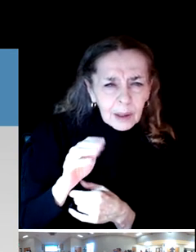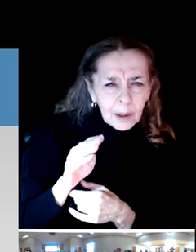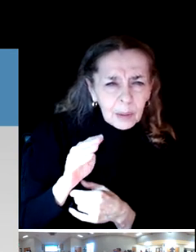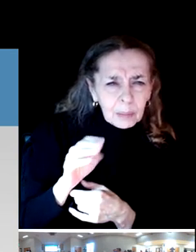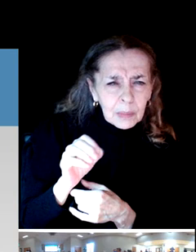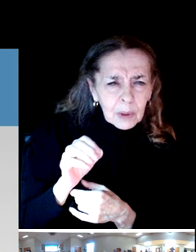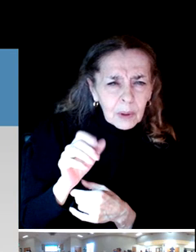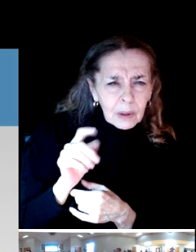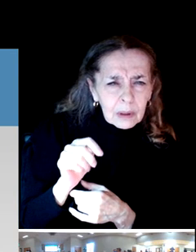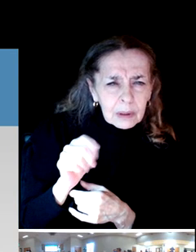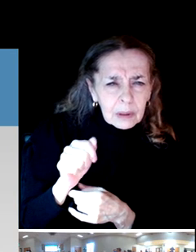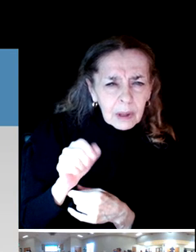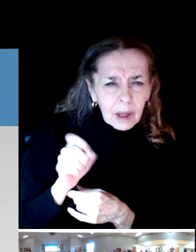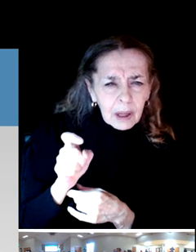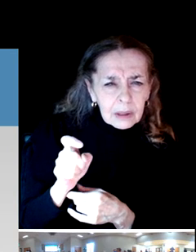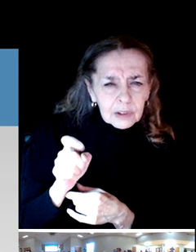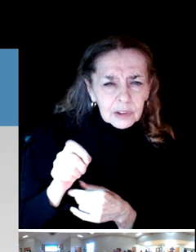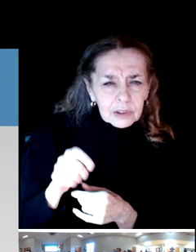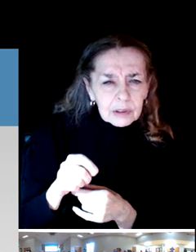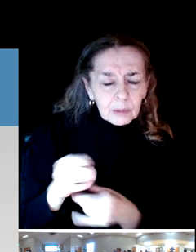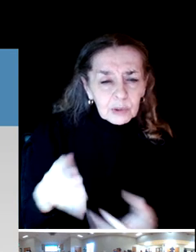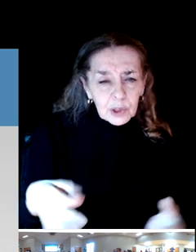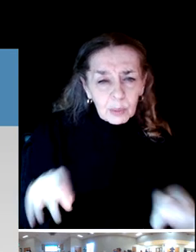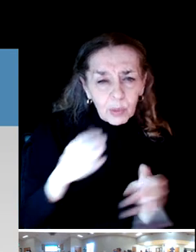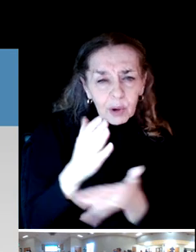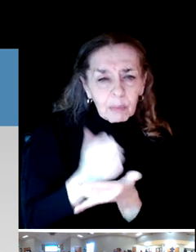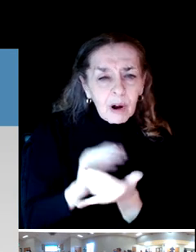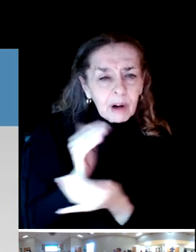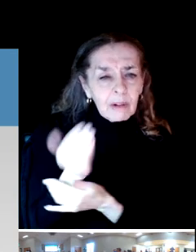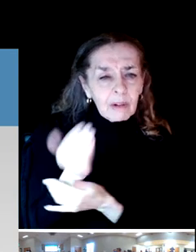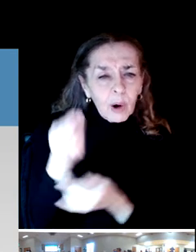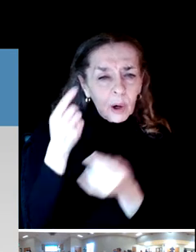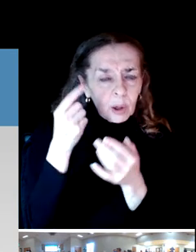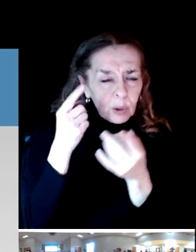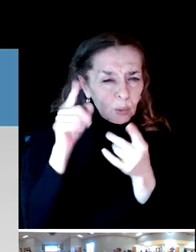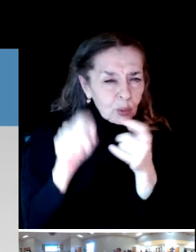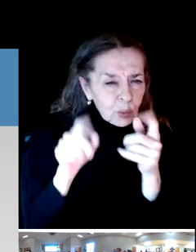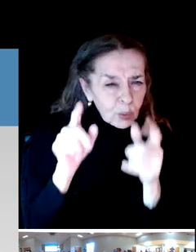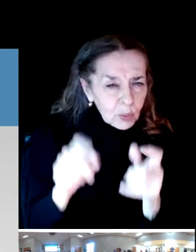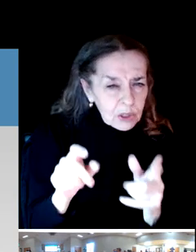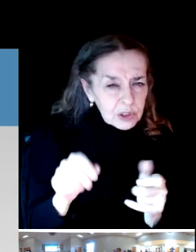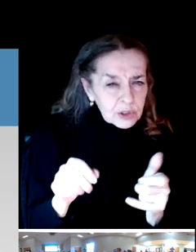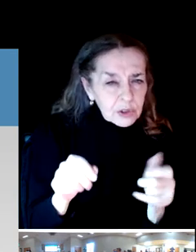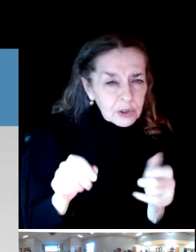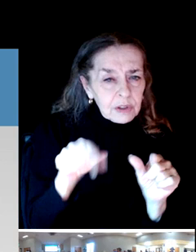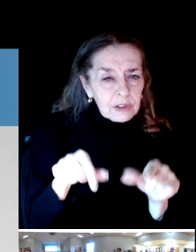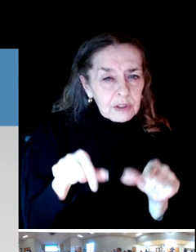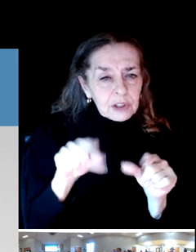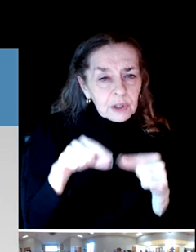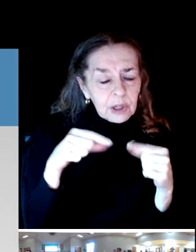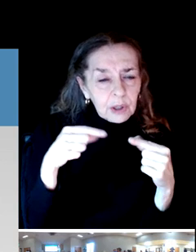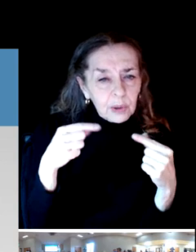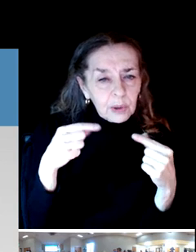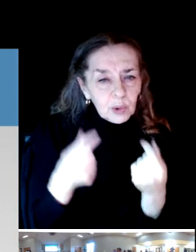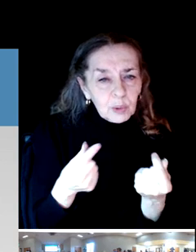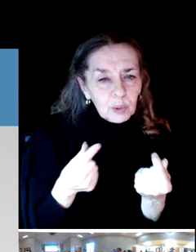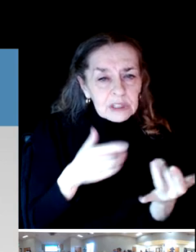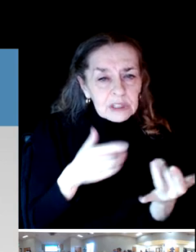our focus group research. This is the group that tends to really use the facilities.